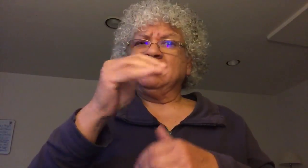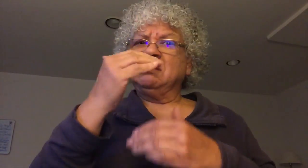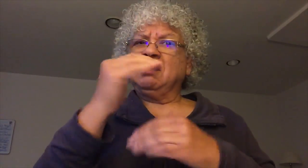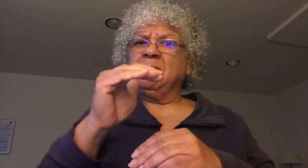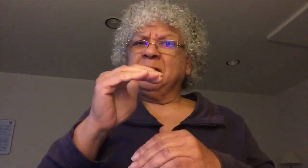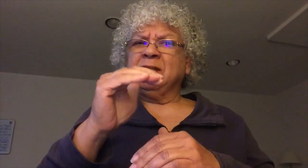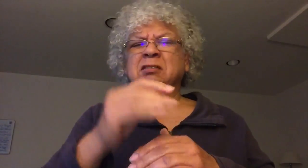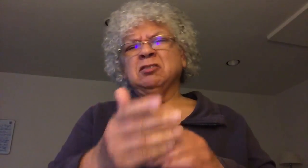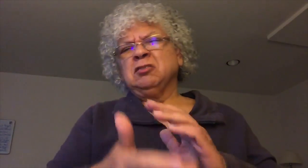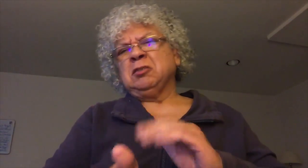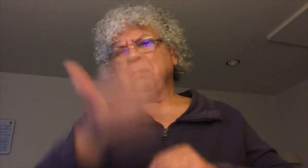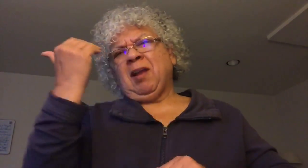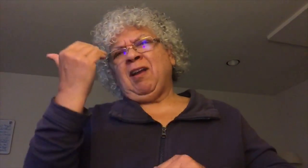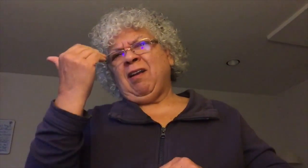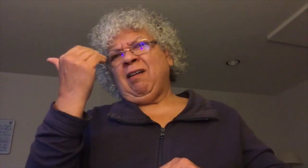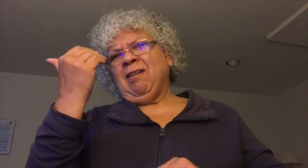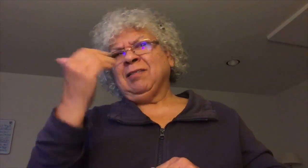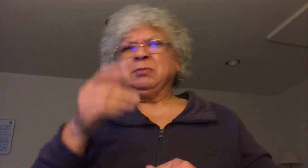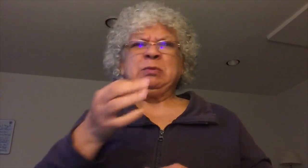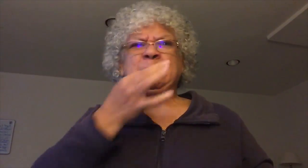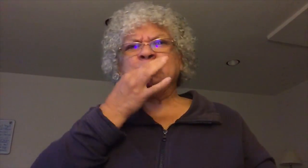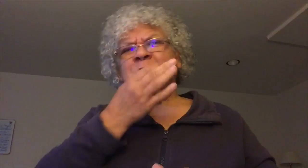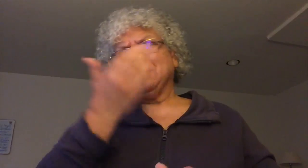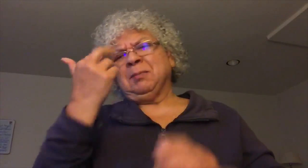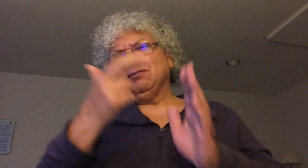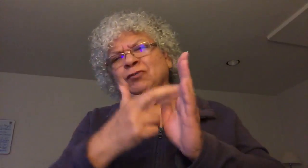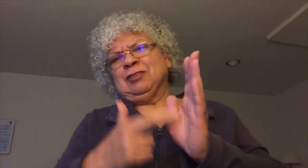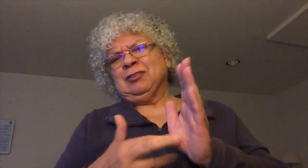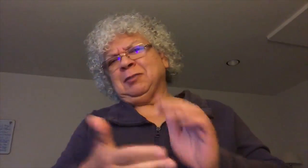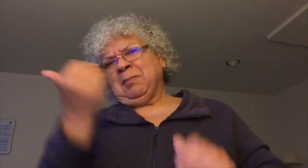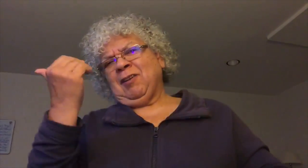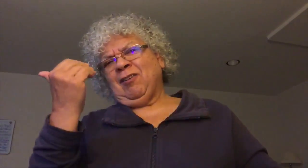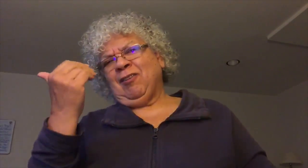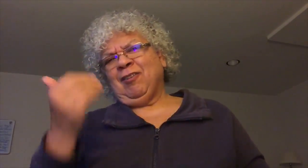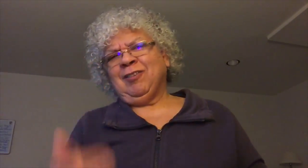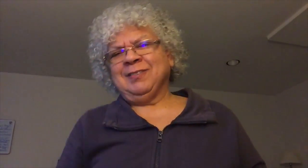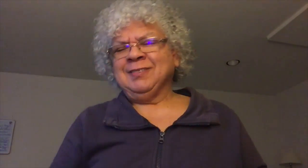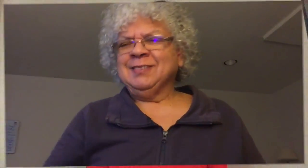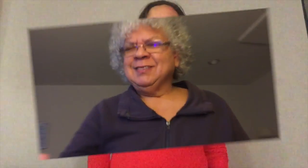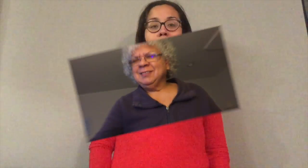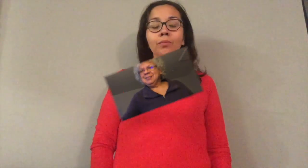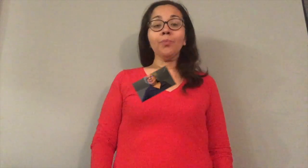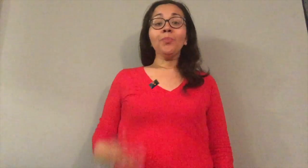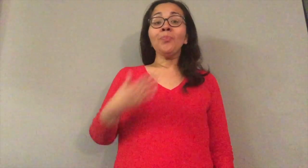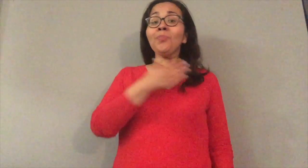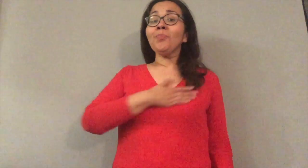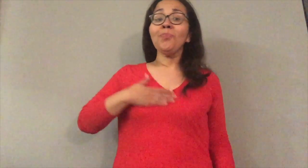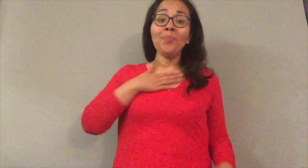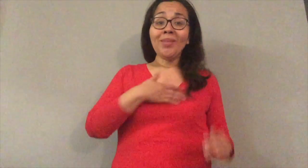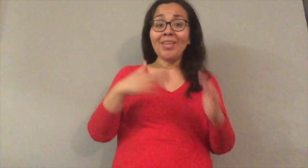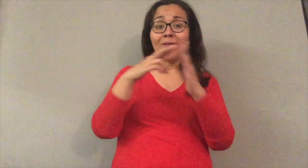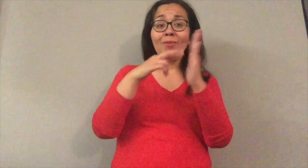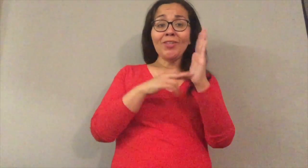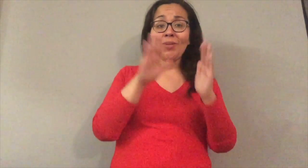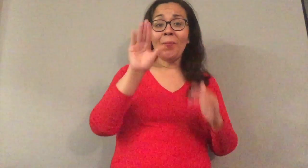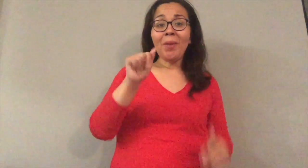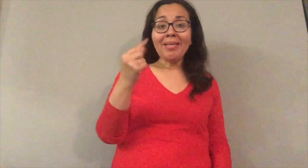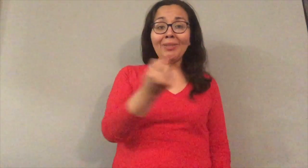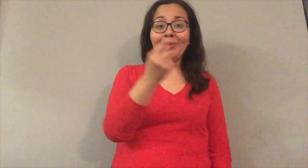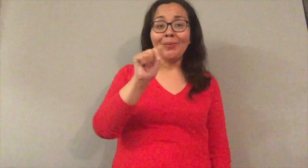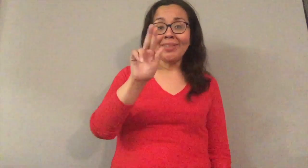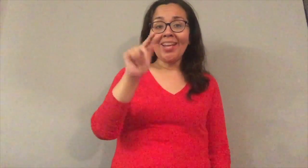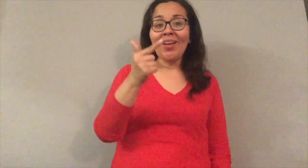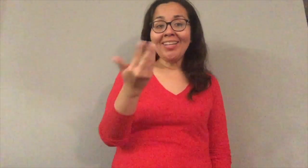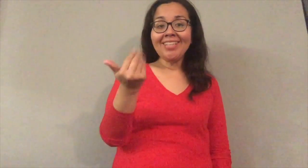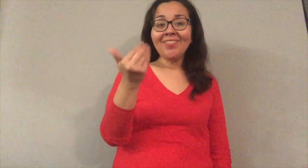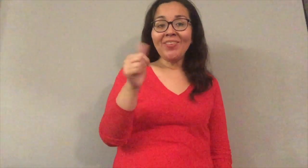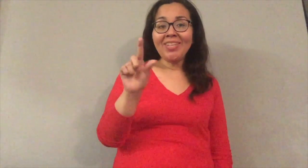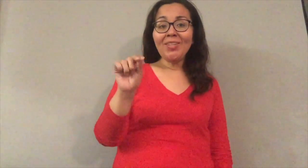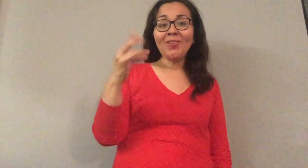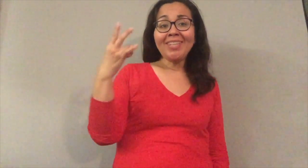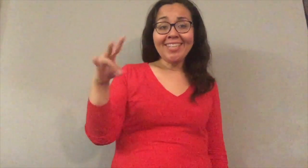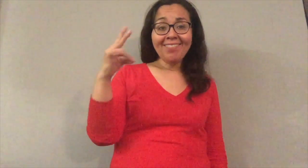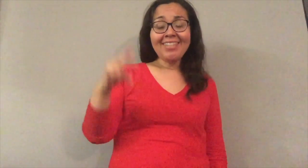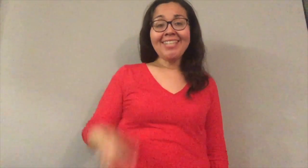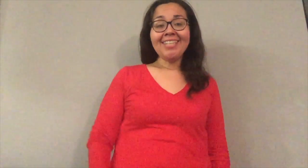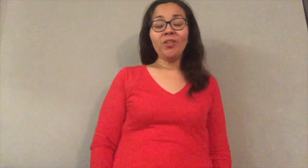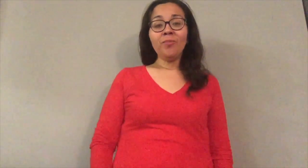Please register by August 1st. Please look at our link where to register and deposit